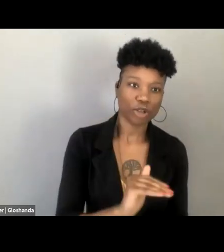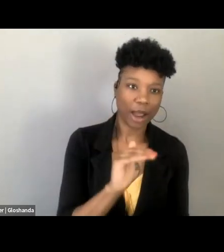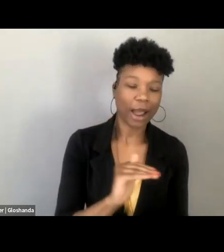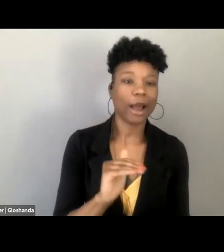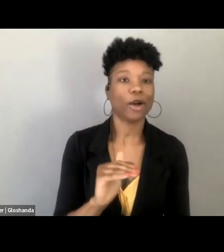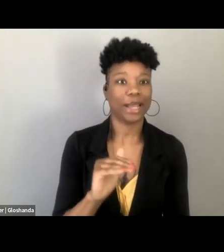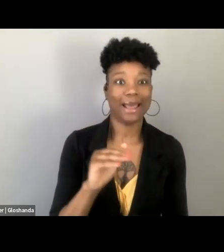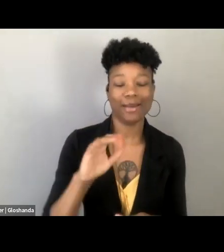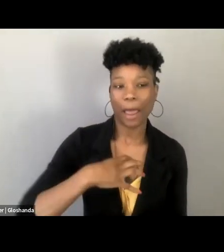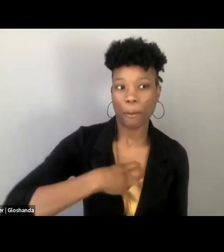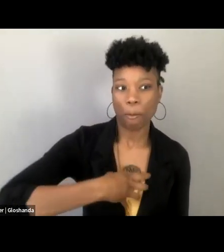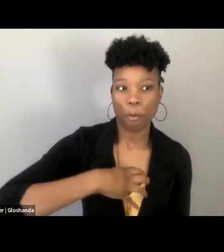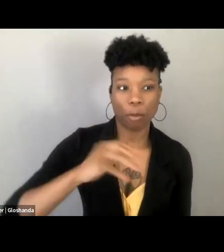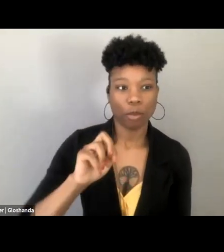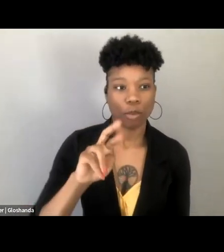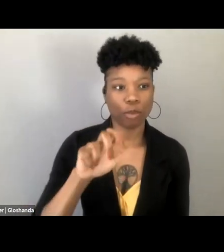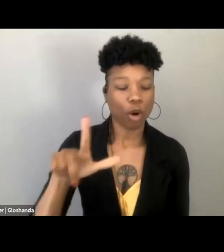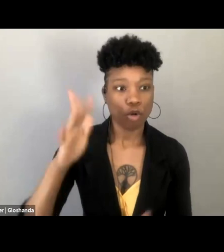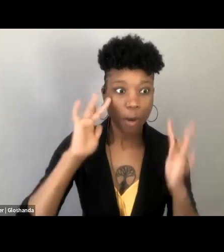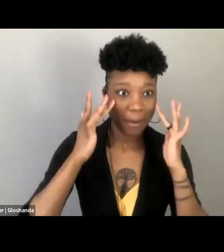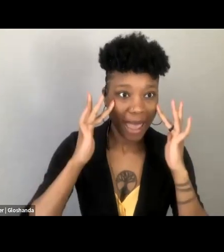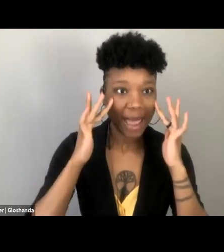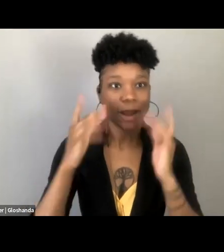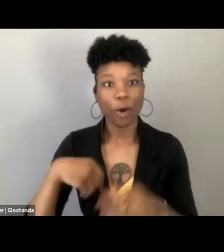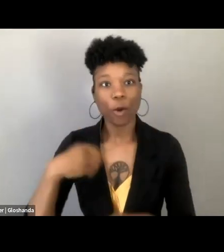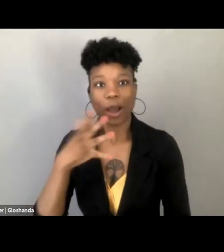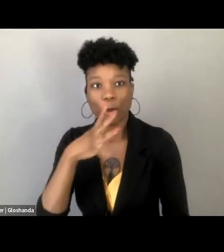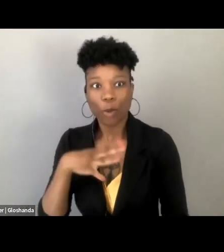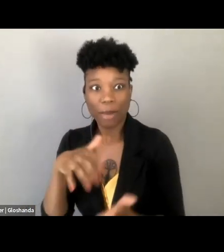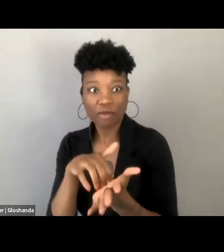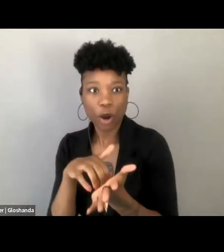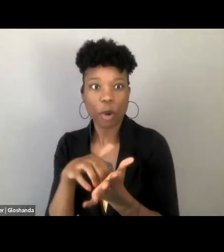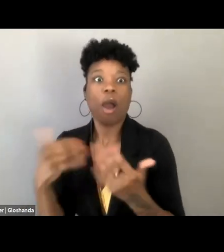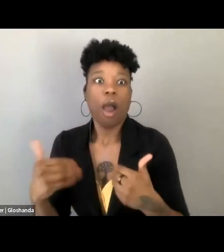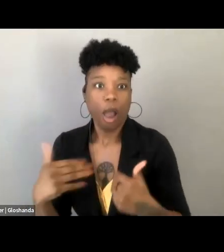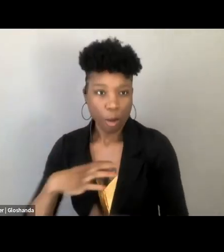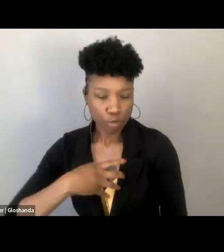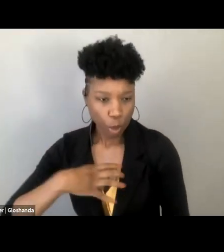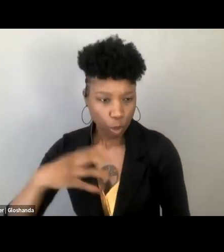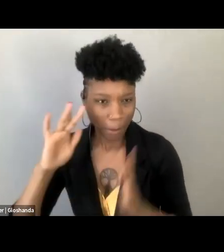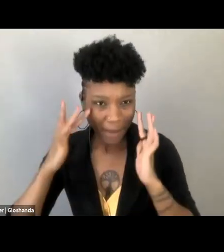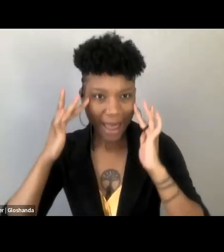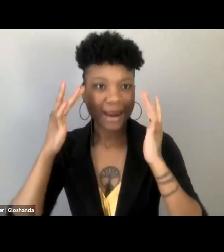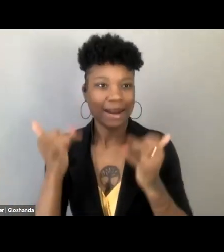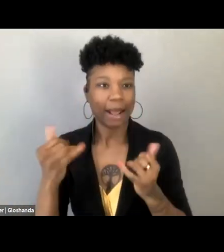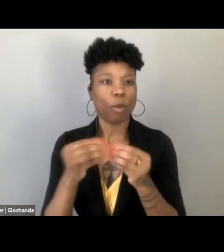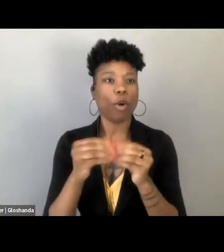deployed in a moral panic over a moral corruption or sexuality, really kind of has this broader function